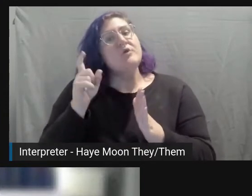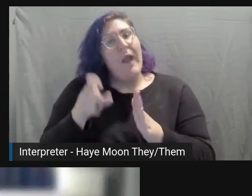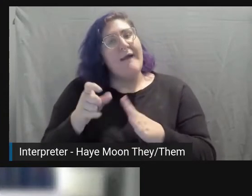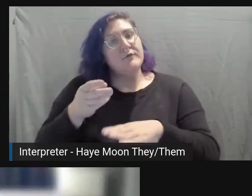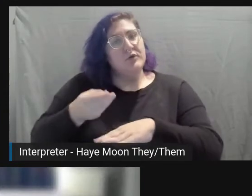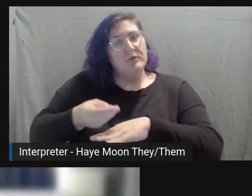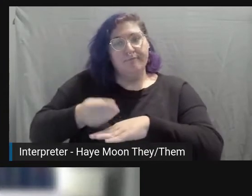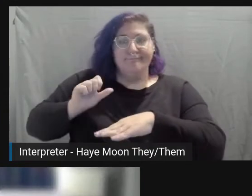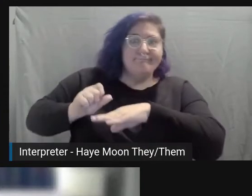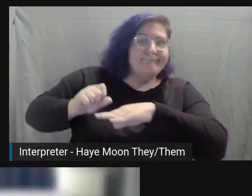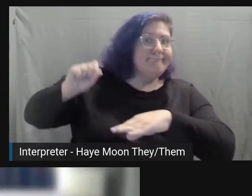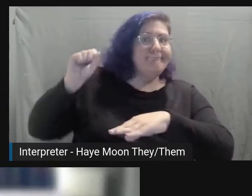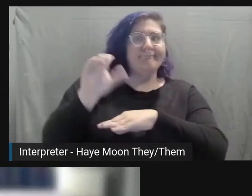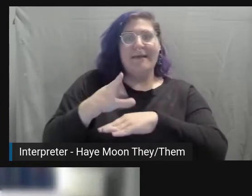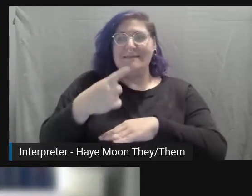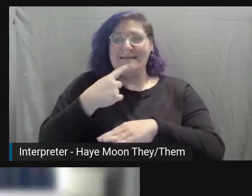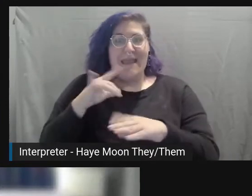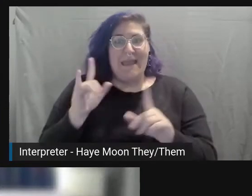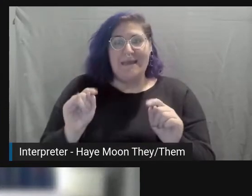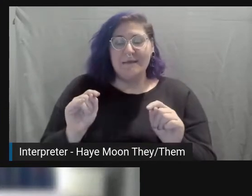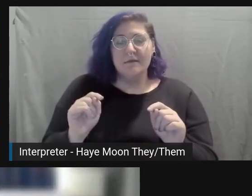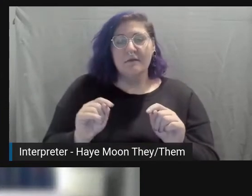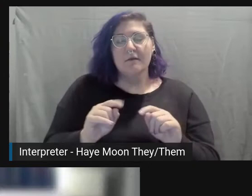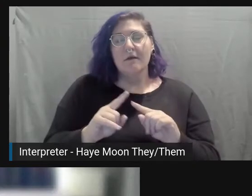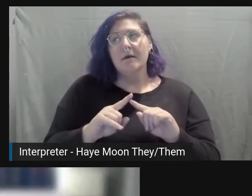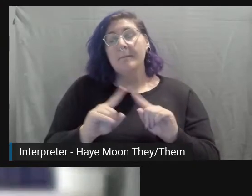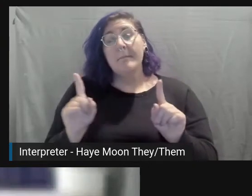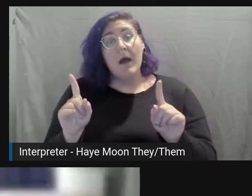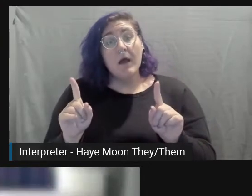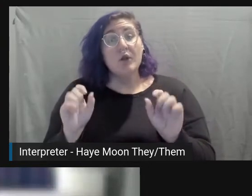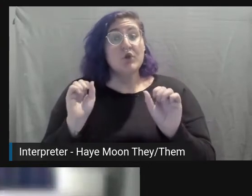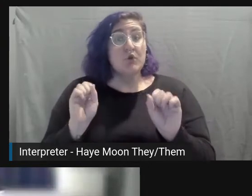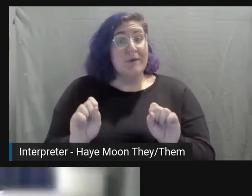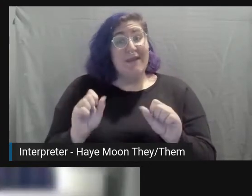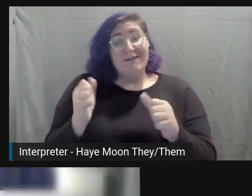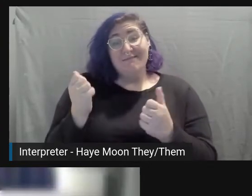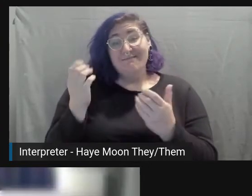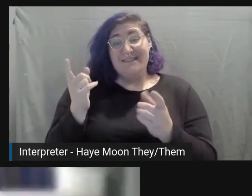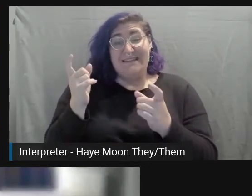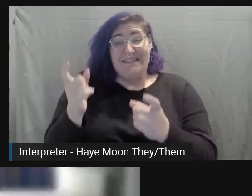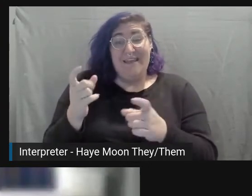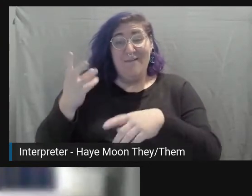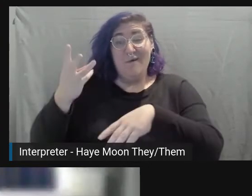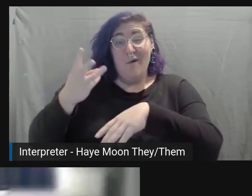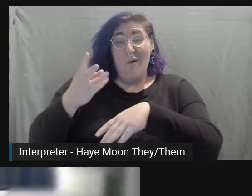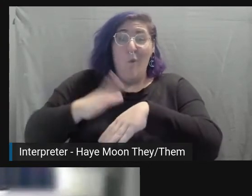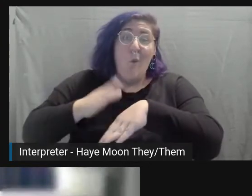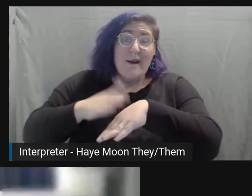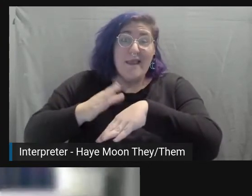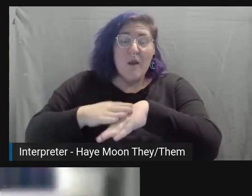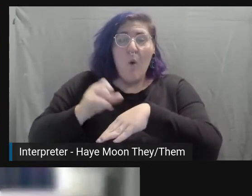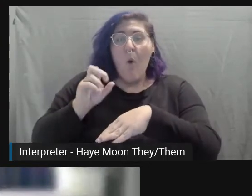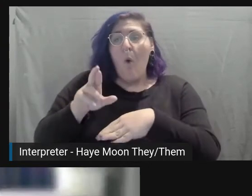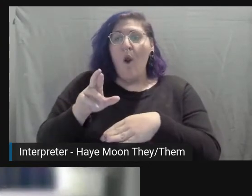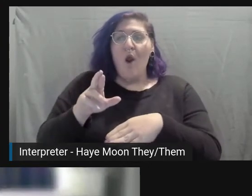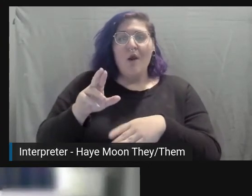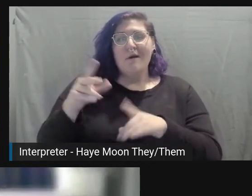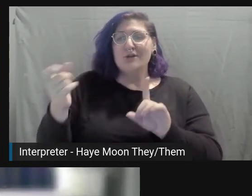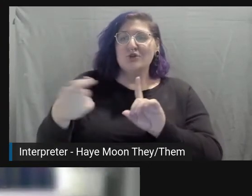What you can do in those situations, is you can provide a trigger warning or a content warning, and try to think of a way